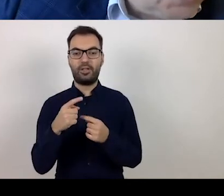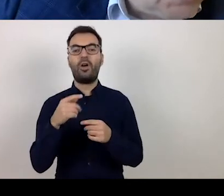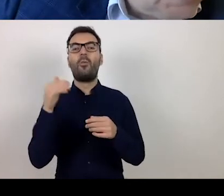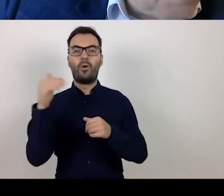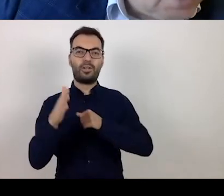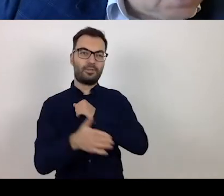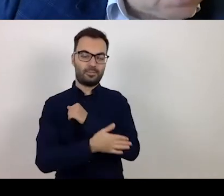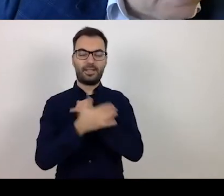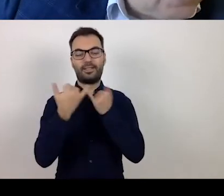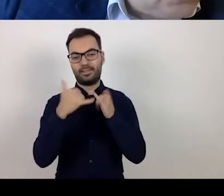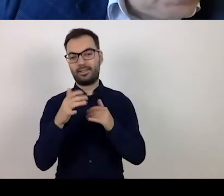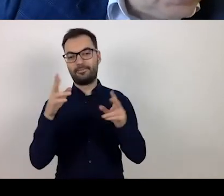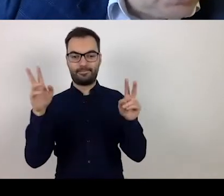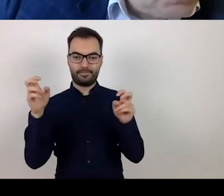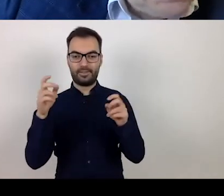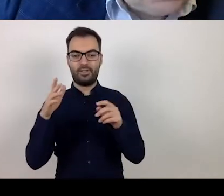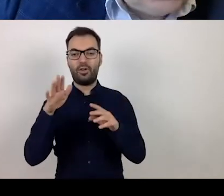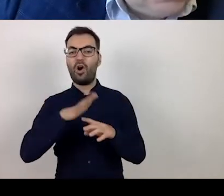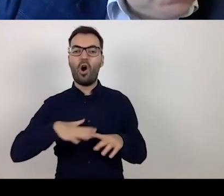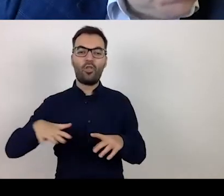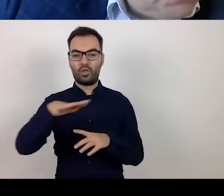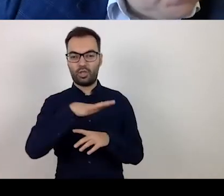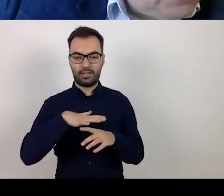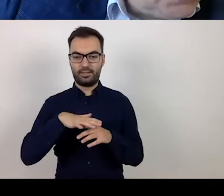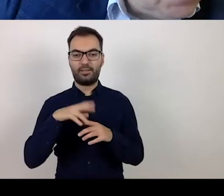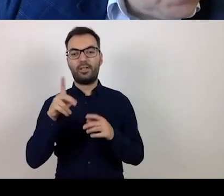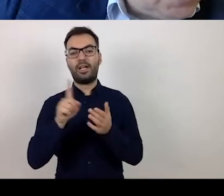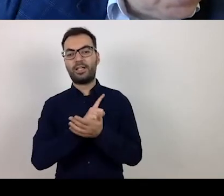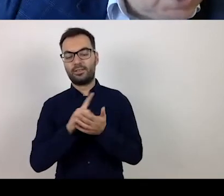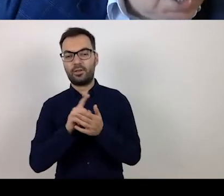community support for people at risk of poverty or social exclusion.